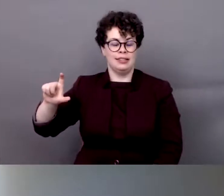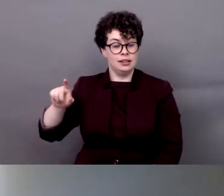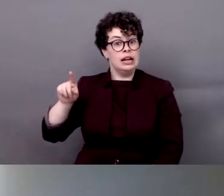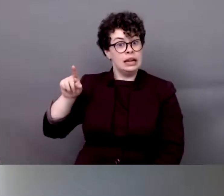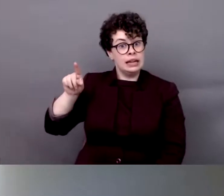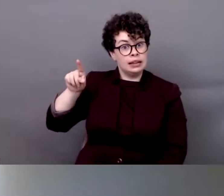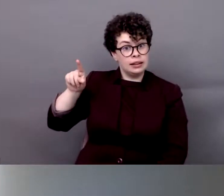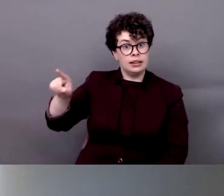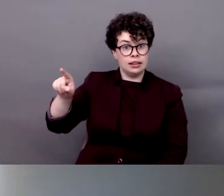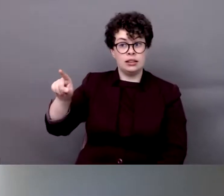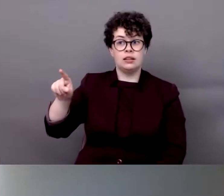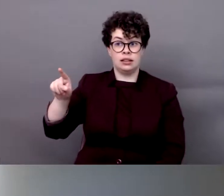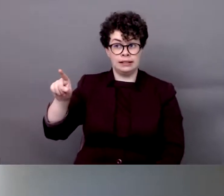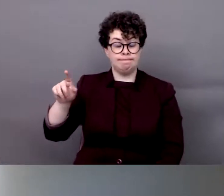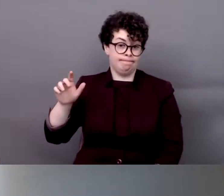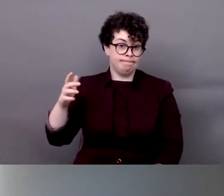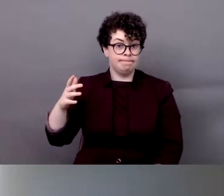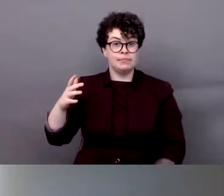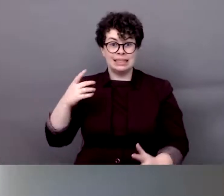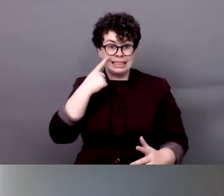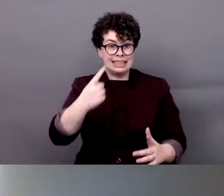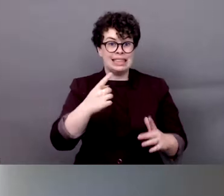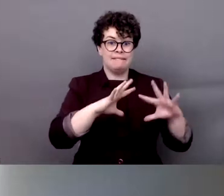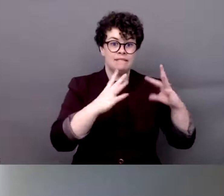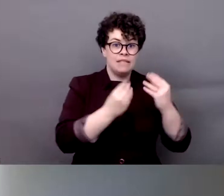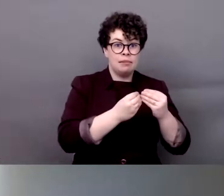Despite, the family facing barriers on disabilities